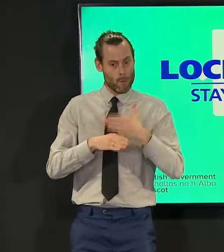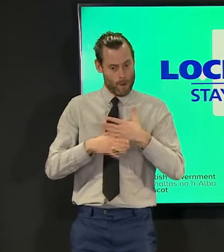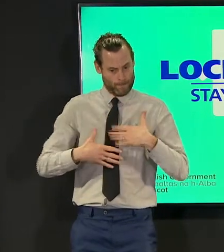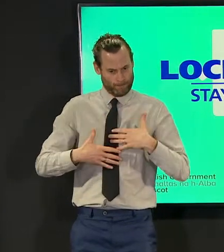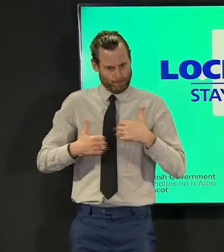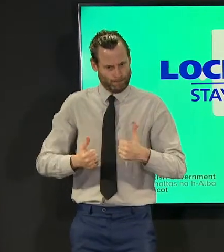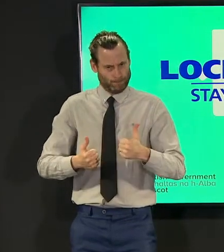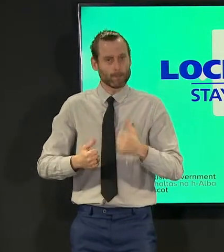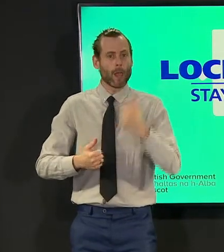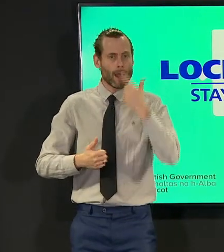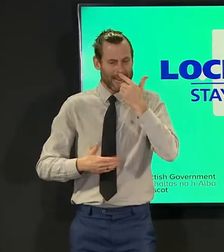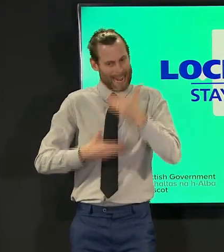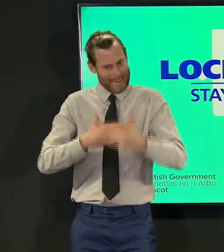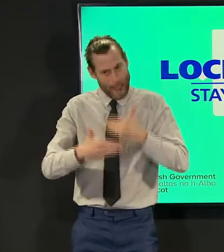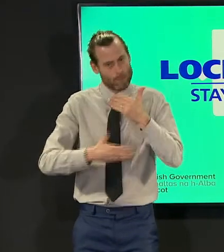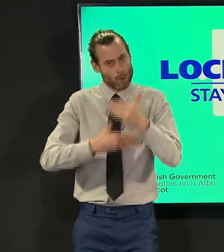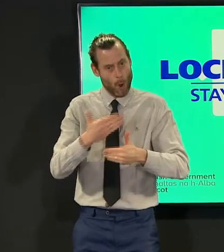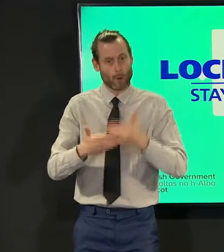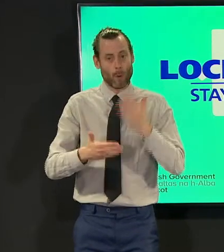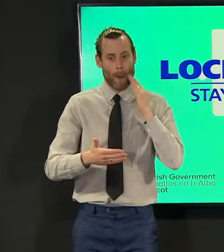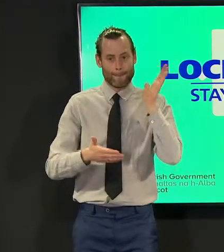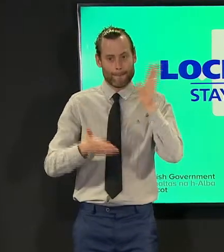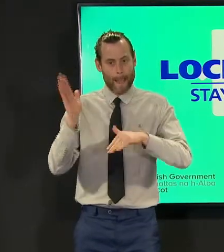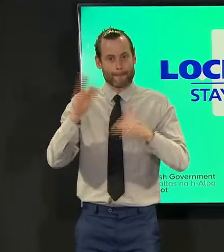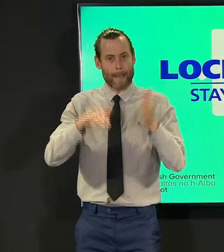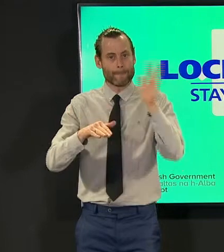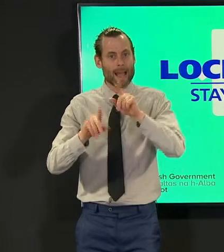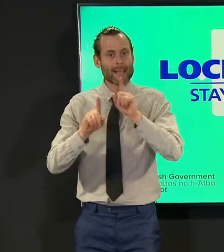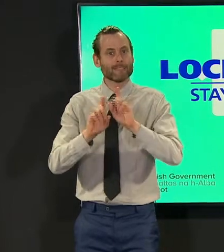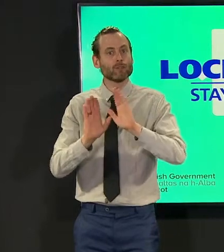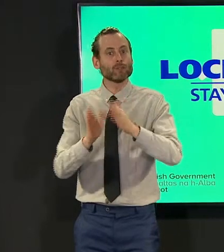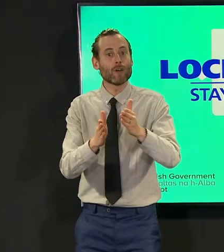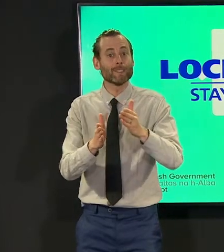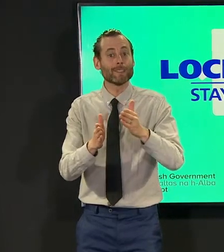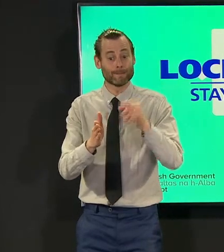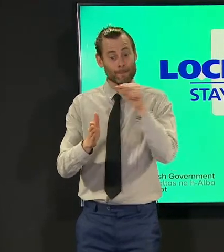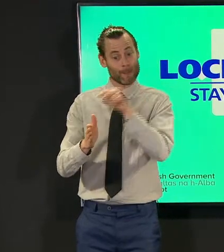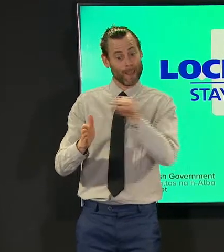in order to start to resume services that were paused during the pandemic